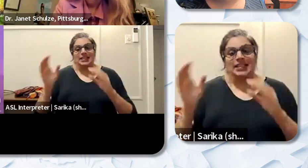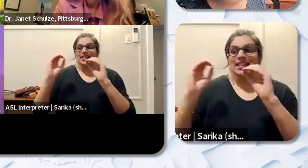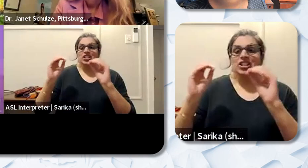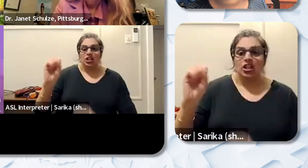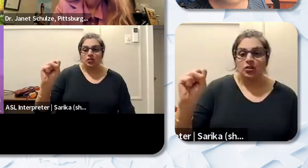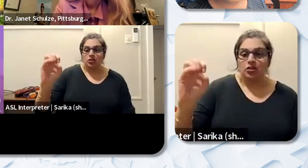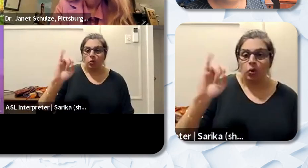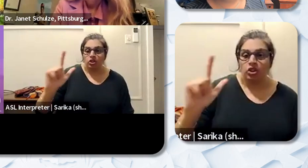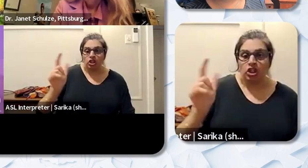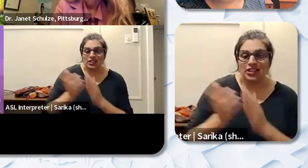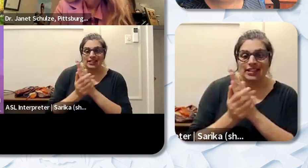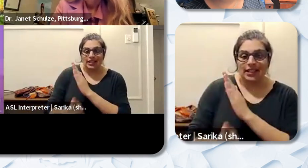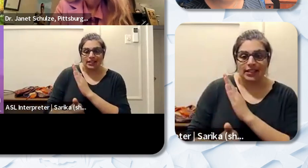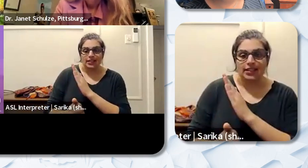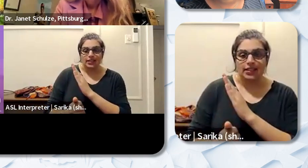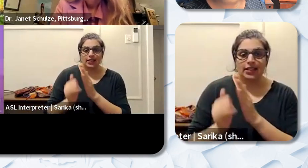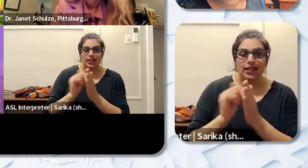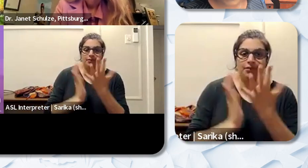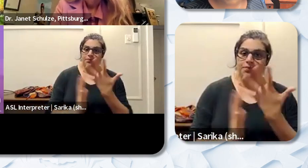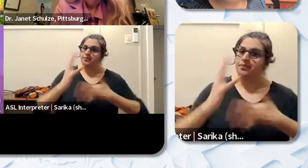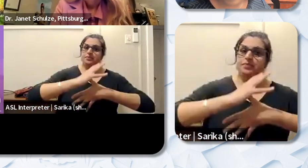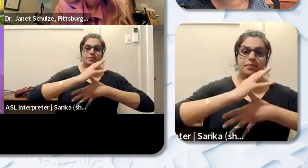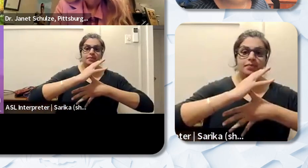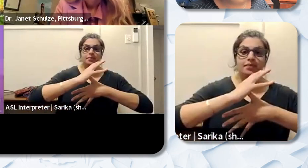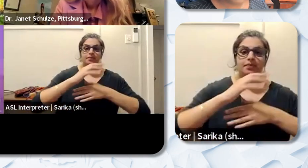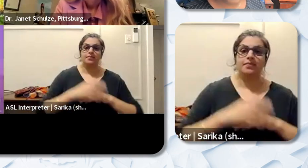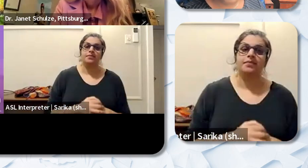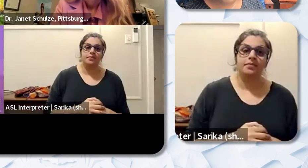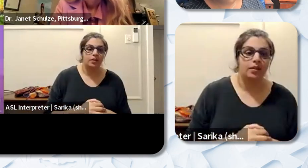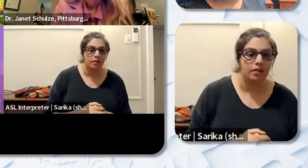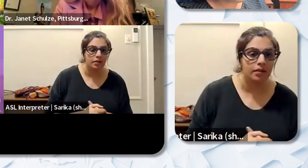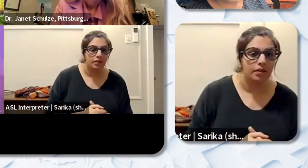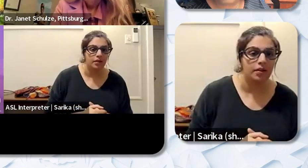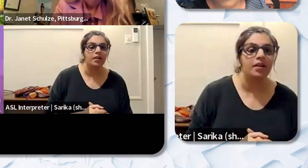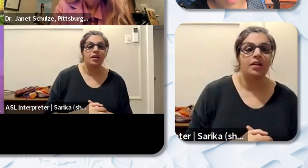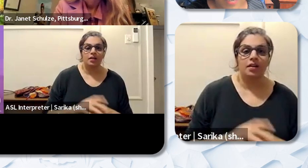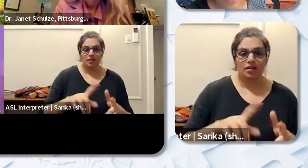I believe highly in teaching of those skills right from the beginning. All classes need it